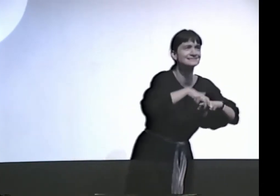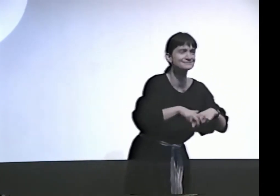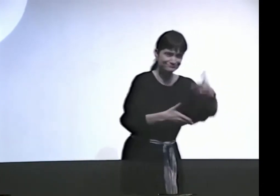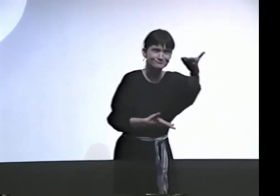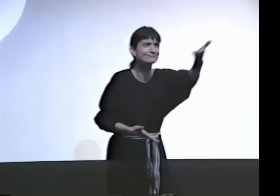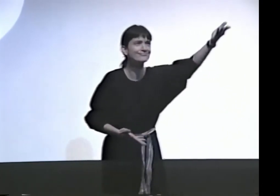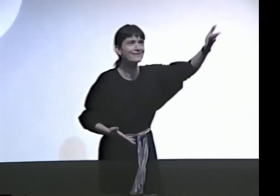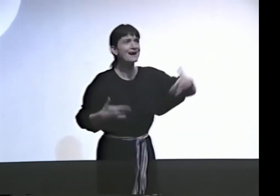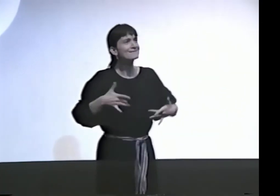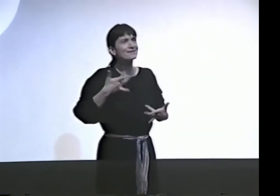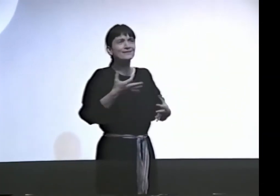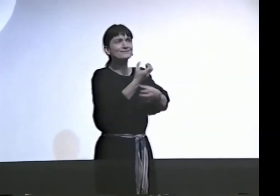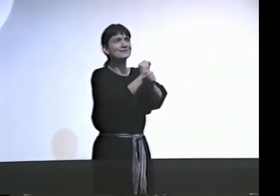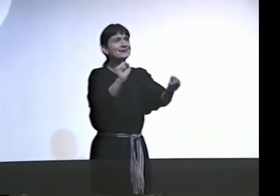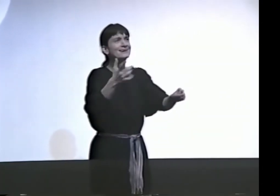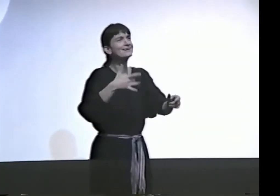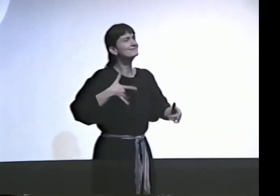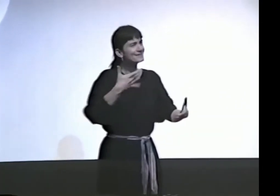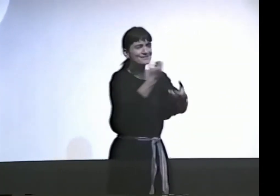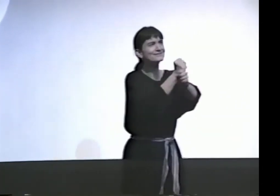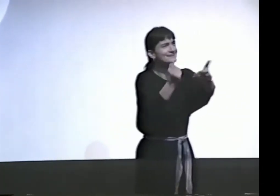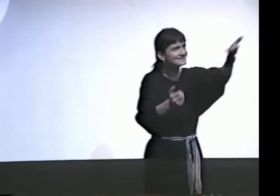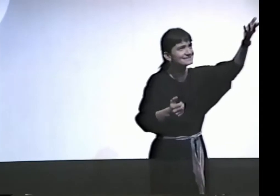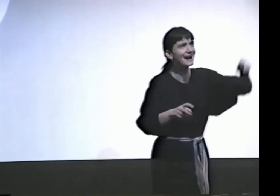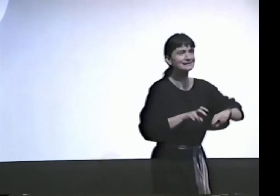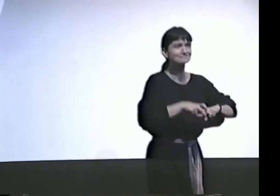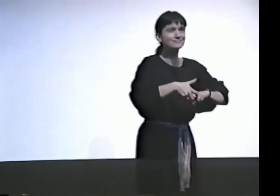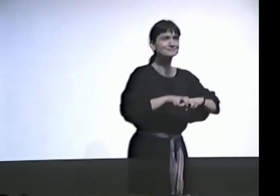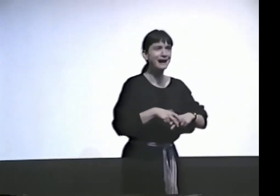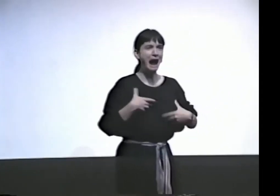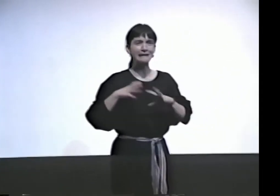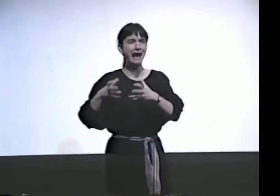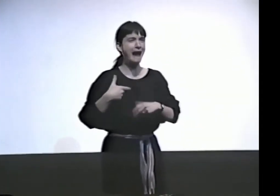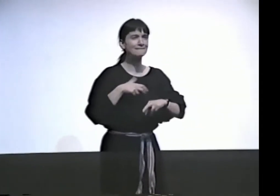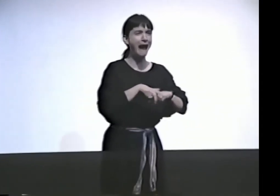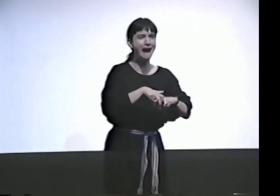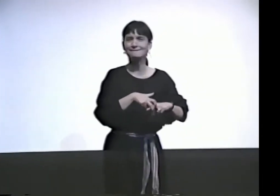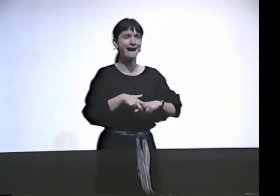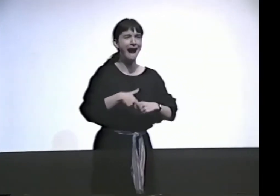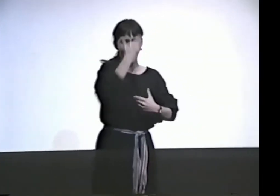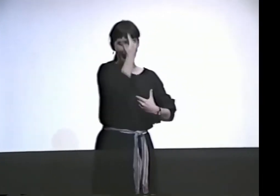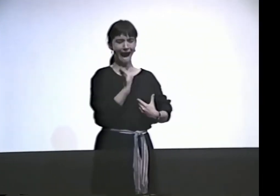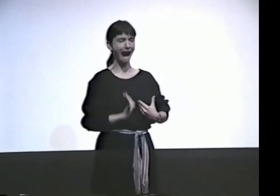YOU SHOULD GO AHEAD AND GO IF YOU NEED TO. FEEL FREE TO LEAVE. I SEE YOU HESITATING. I HAVE CLASS.